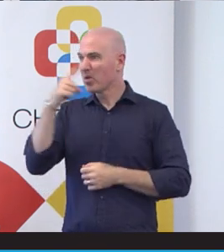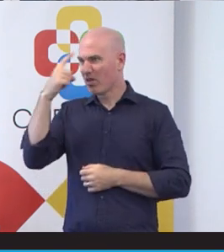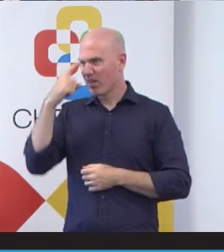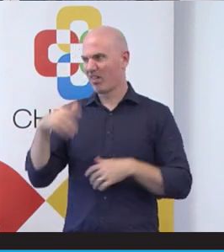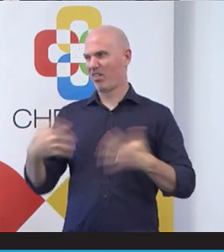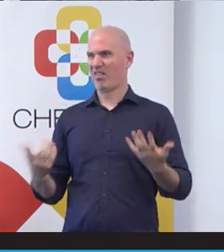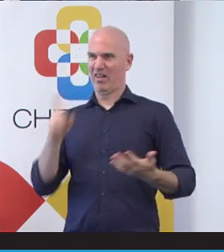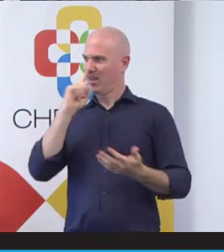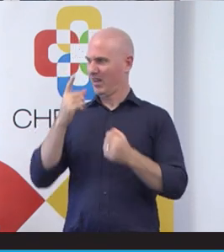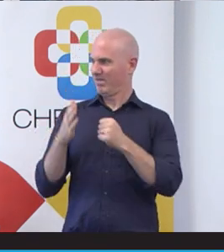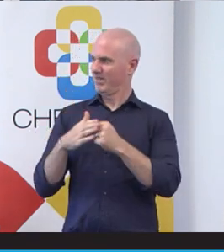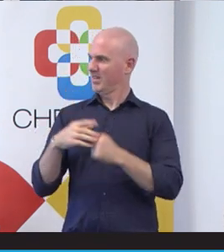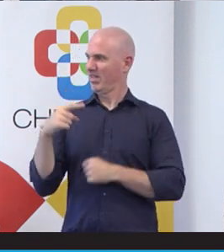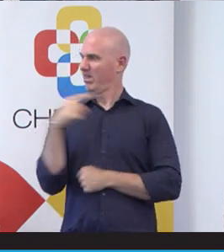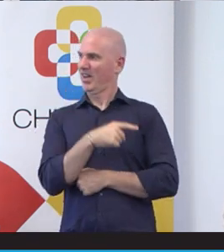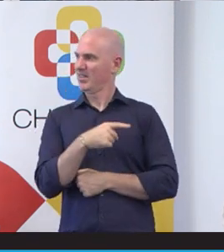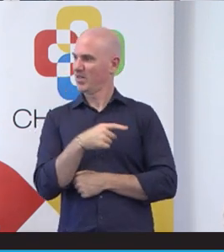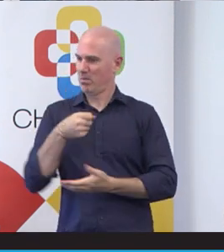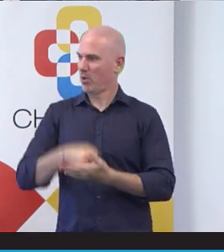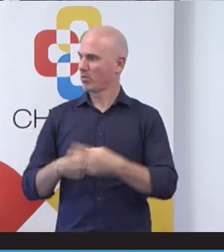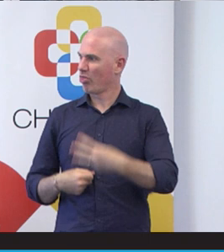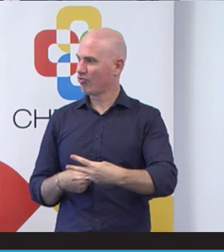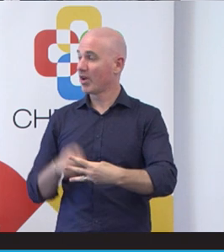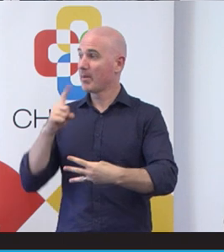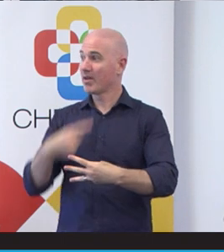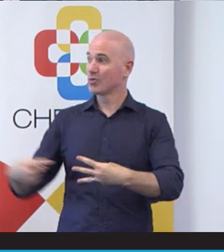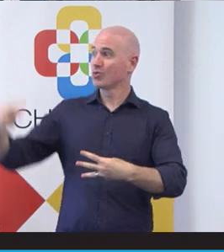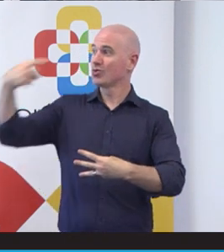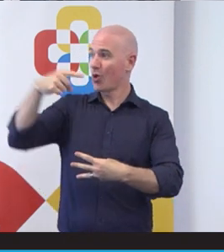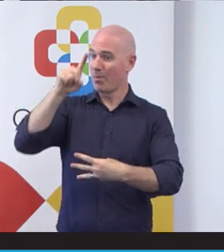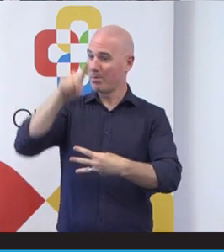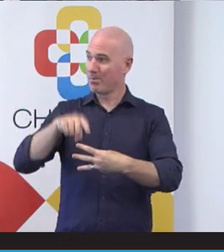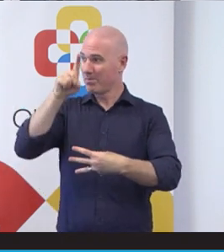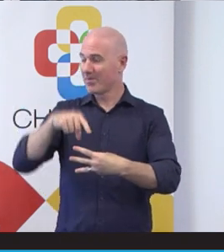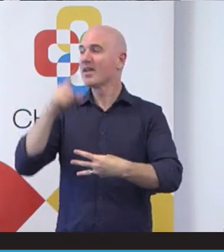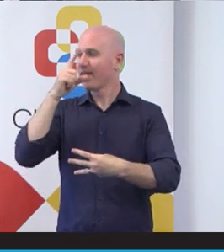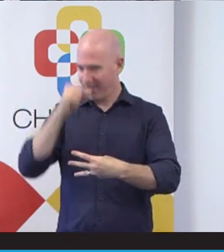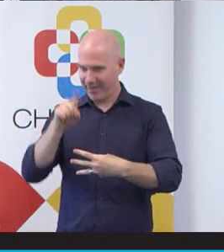but the ones up the top, the assumptions, the bias, conscious and unconscious discrimination